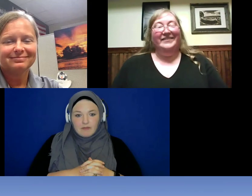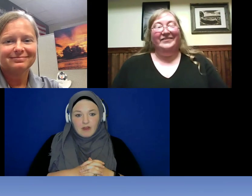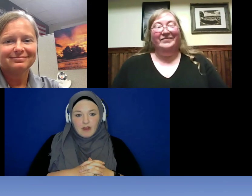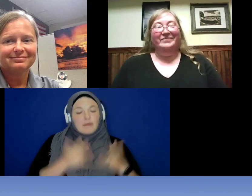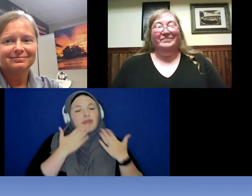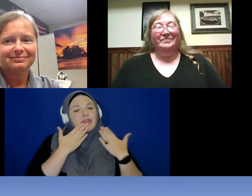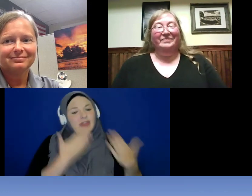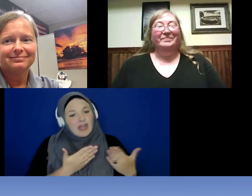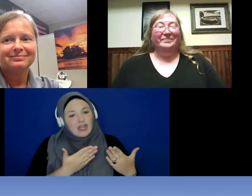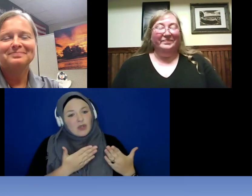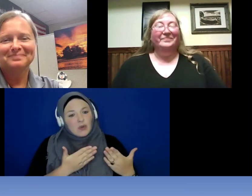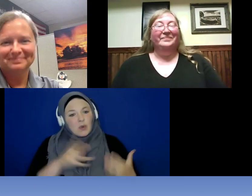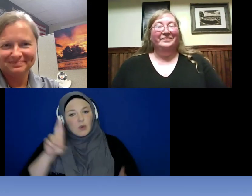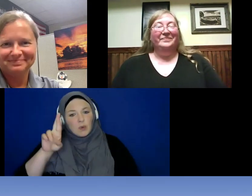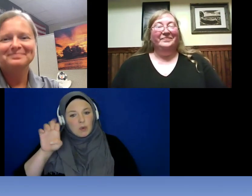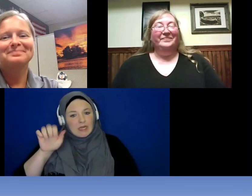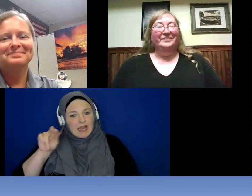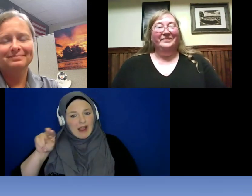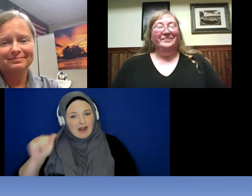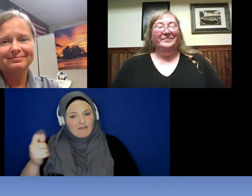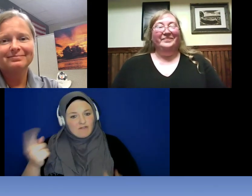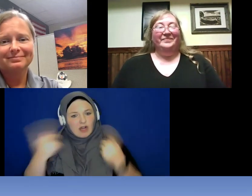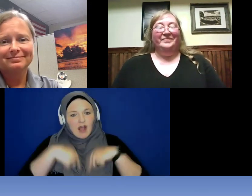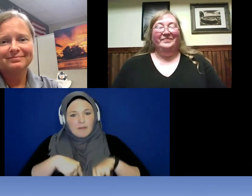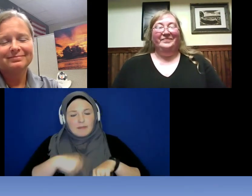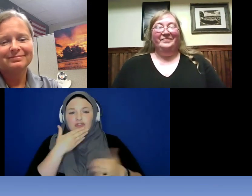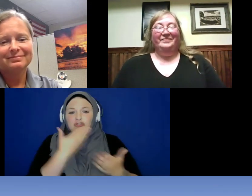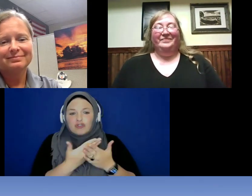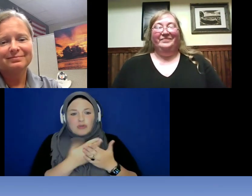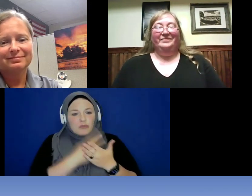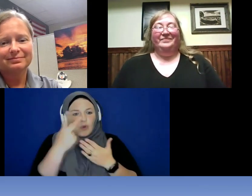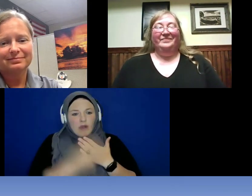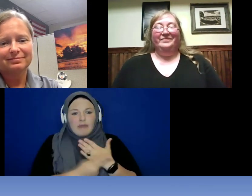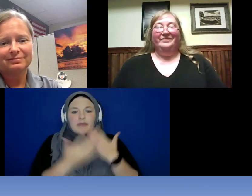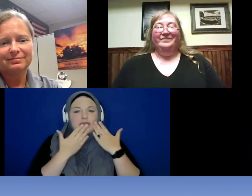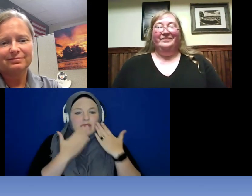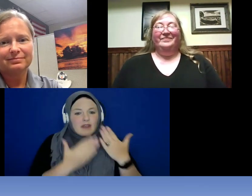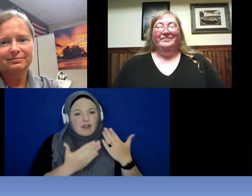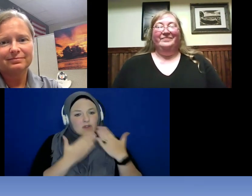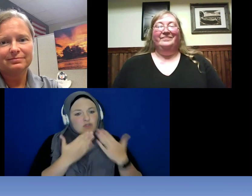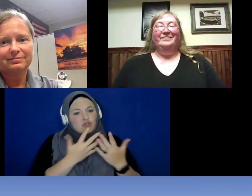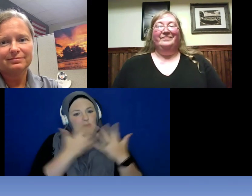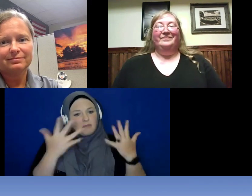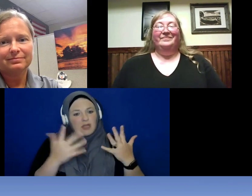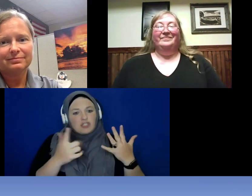for coming brait program and thank her also for speaking so very clearly